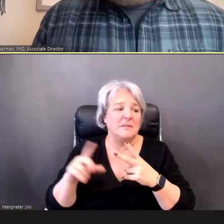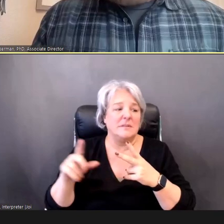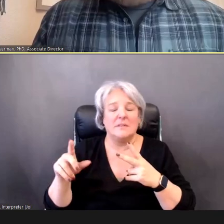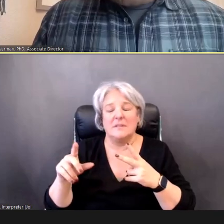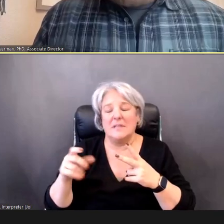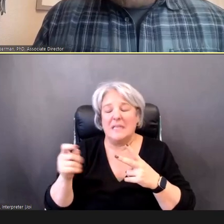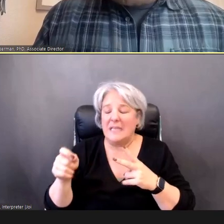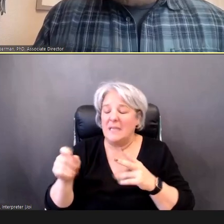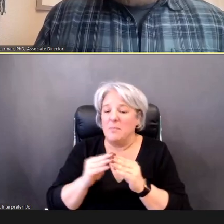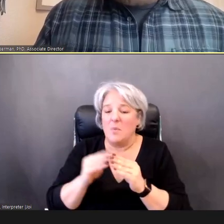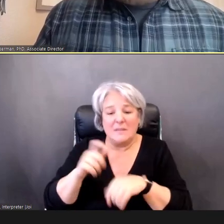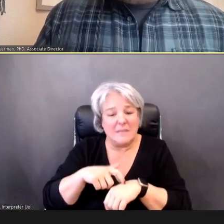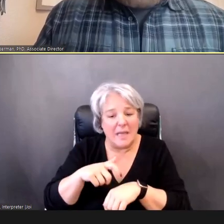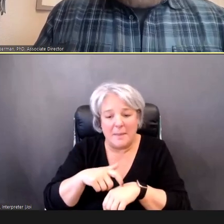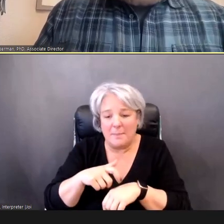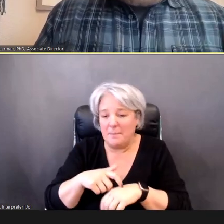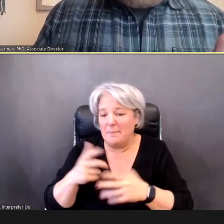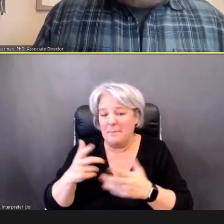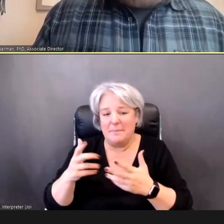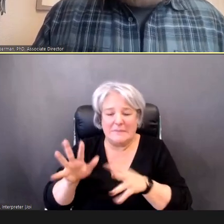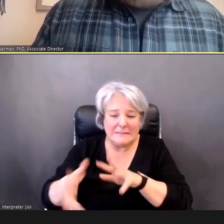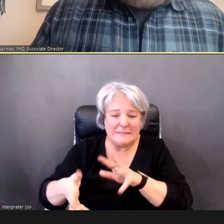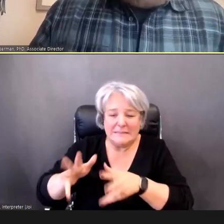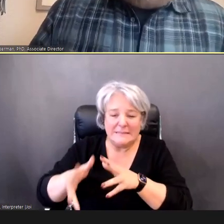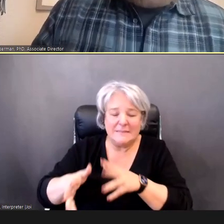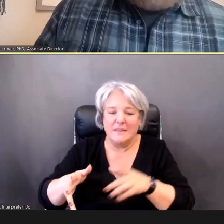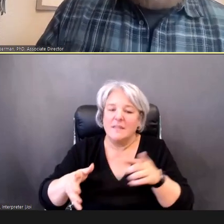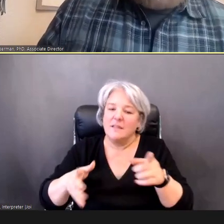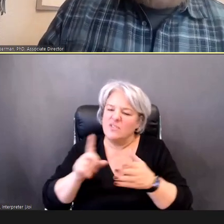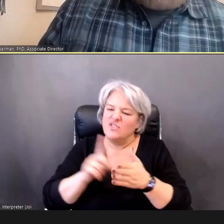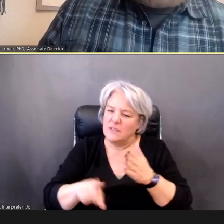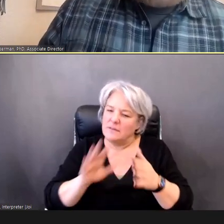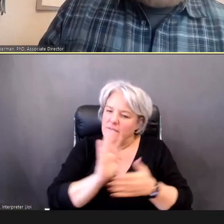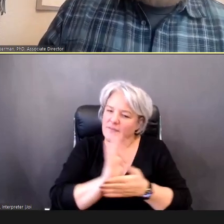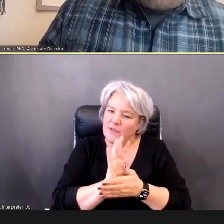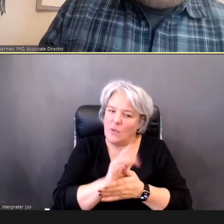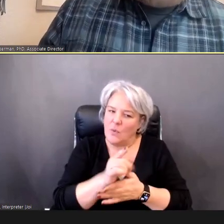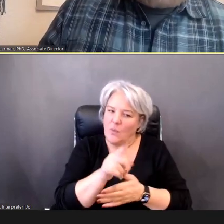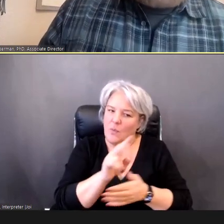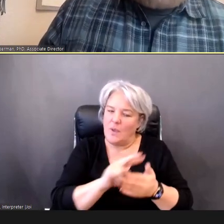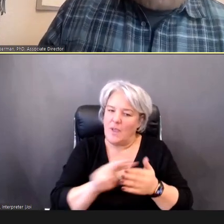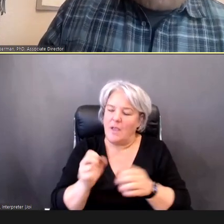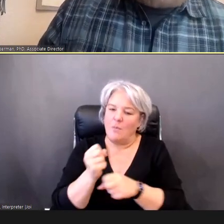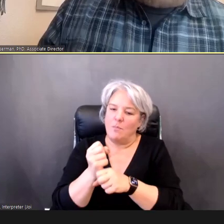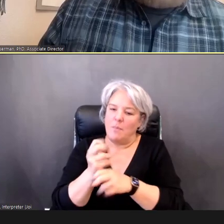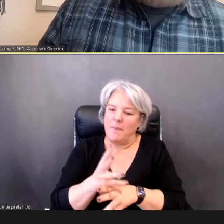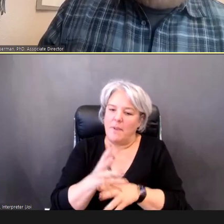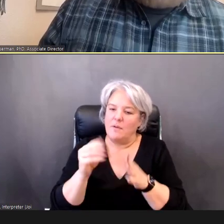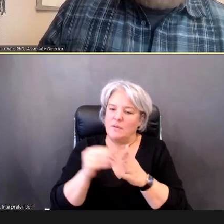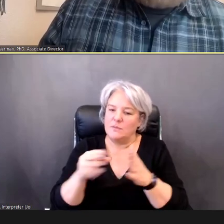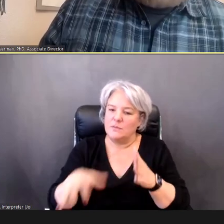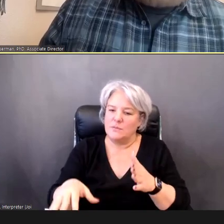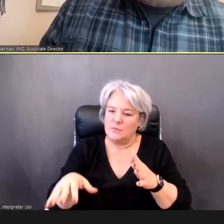out the video on there, for -- under "preparing children" and you'll see this short, little